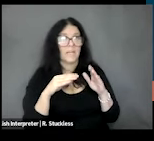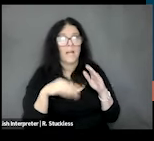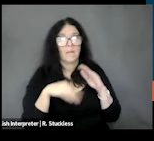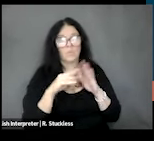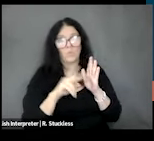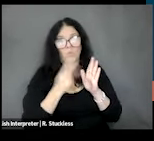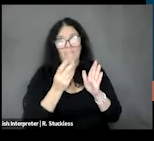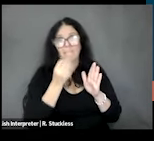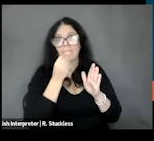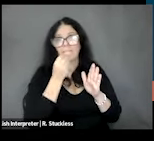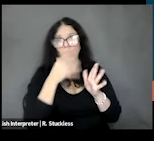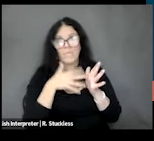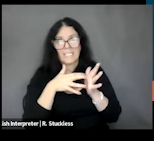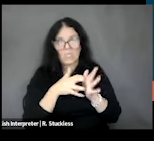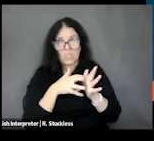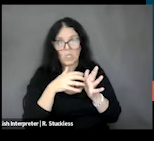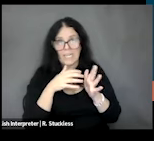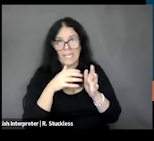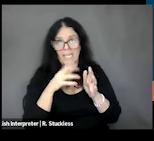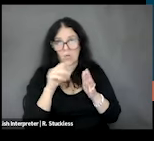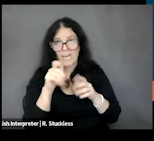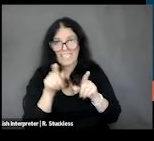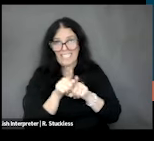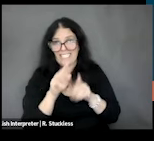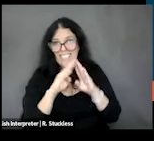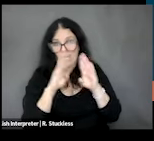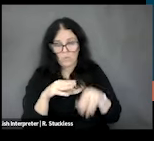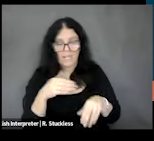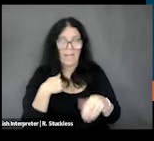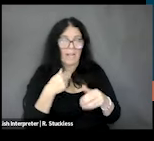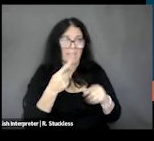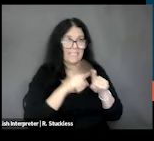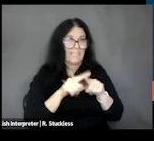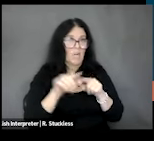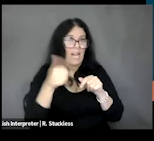other households, and there are a lot of additional issues that could affect food